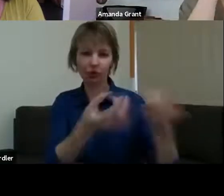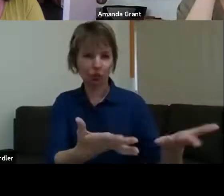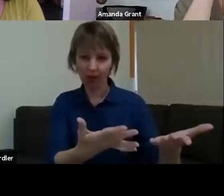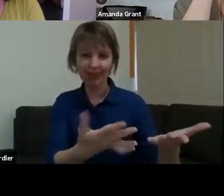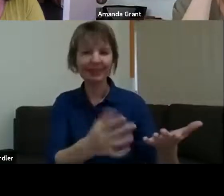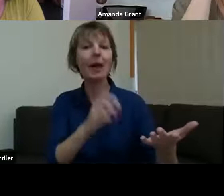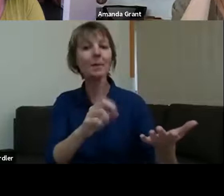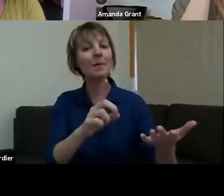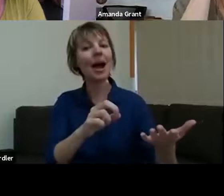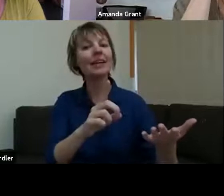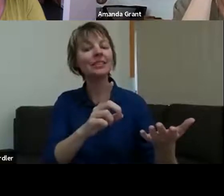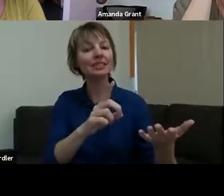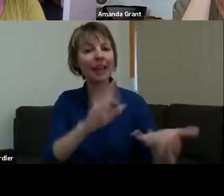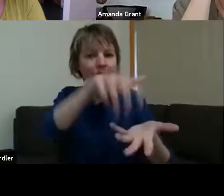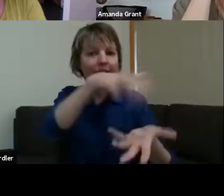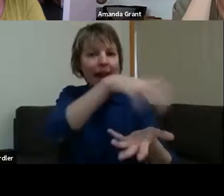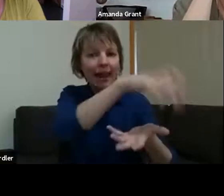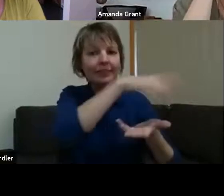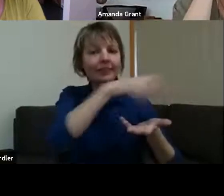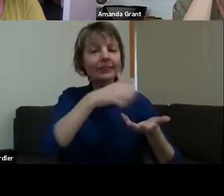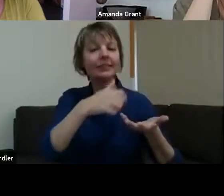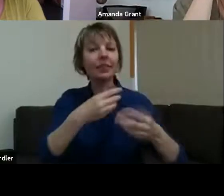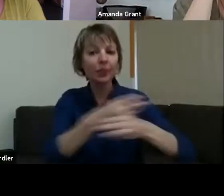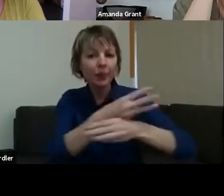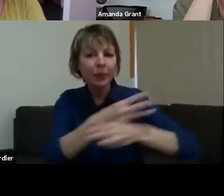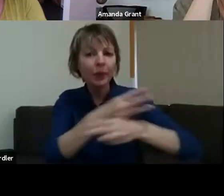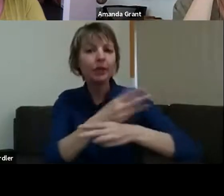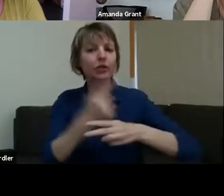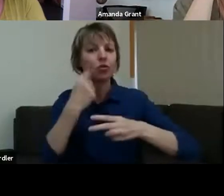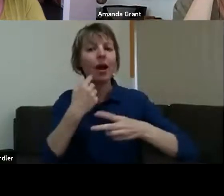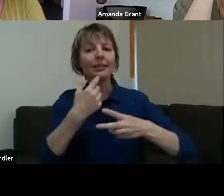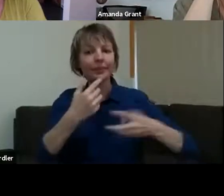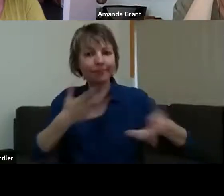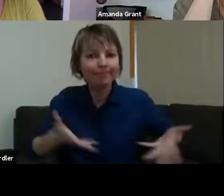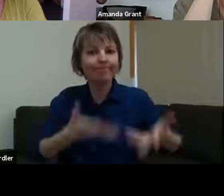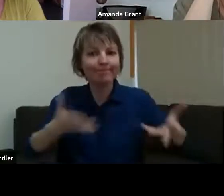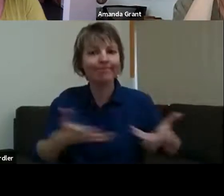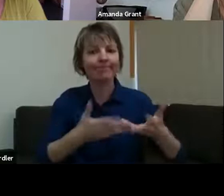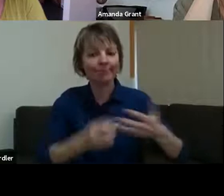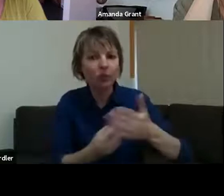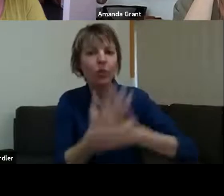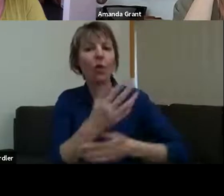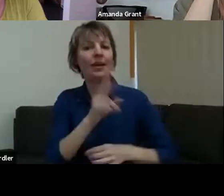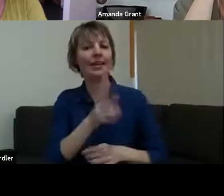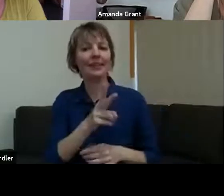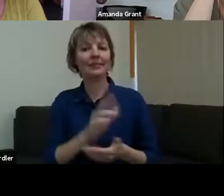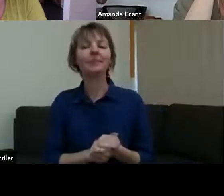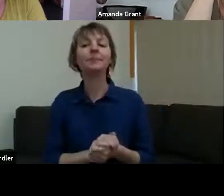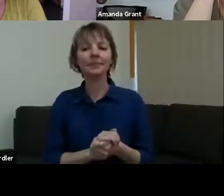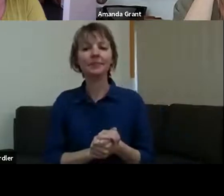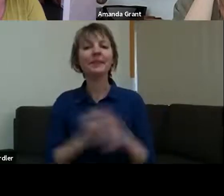timber. The amazingly talented and supportive Tim Karrilovic from